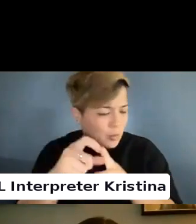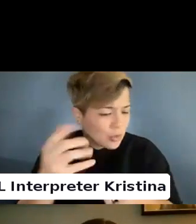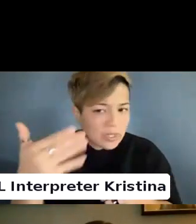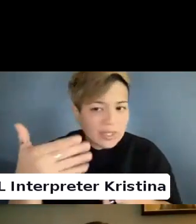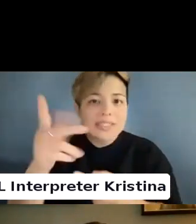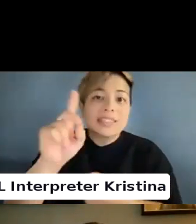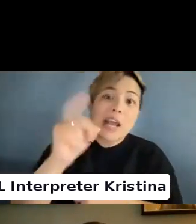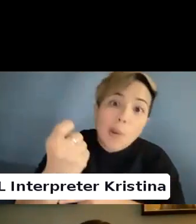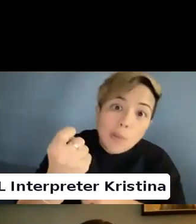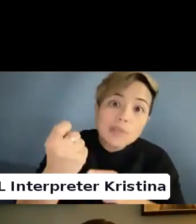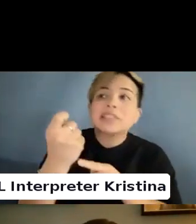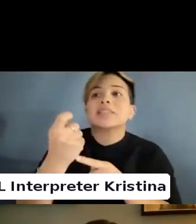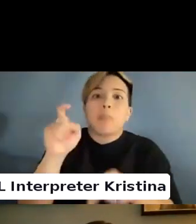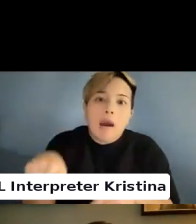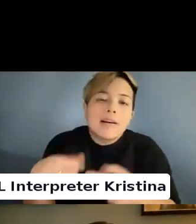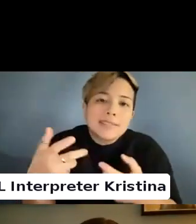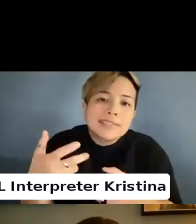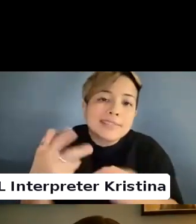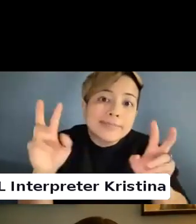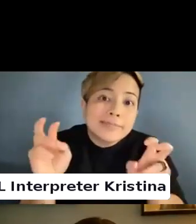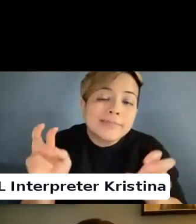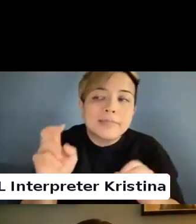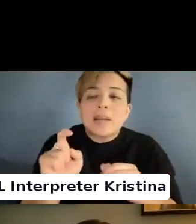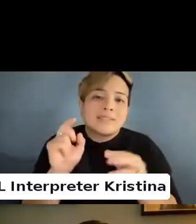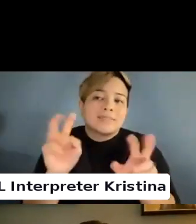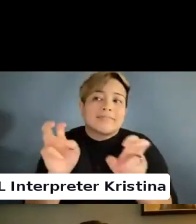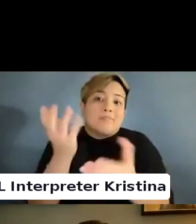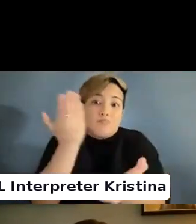Diagnoses. Having to prove one's disability.